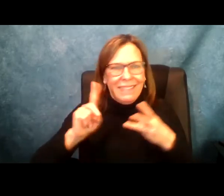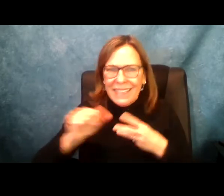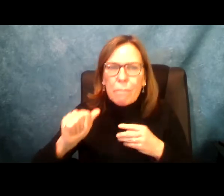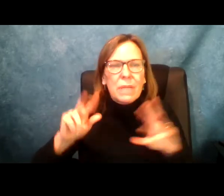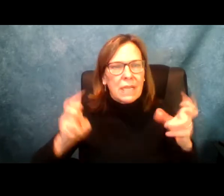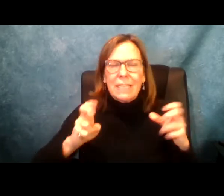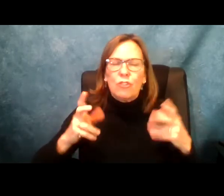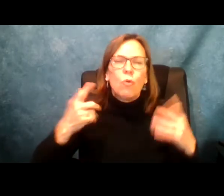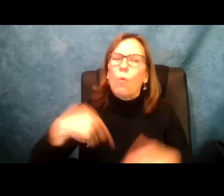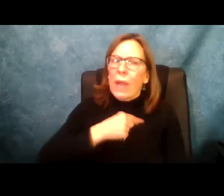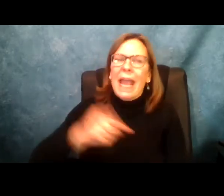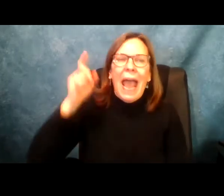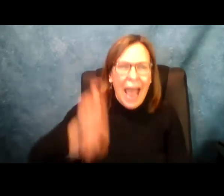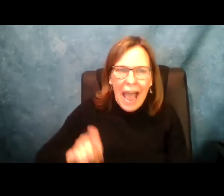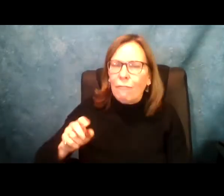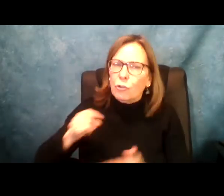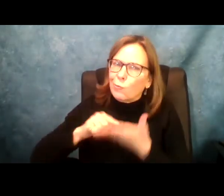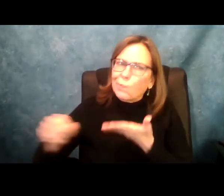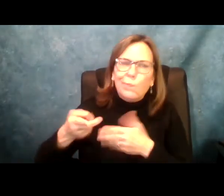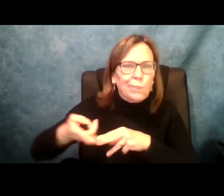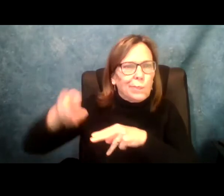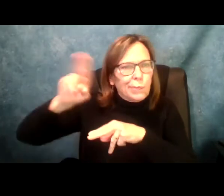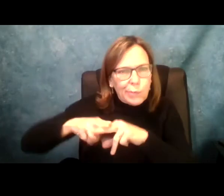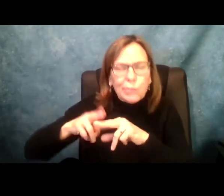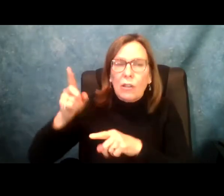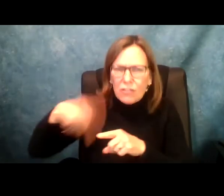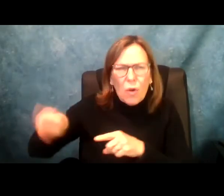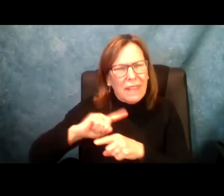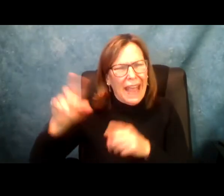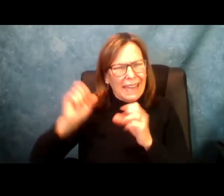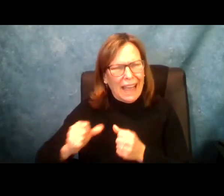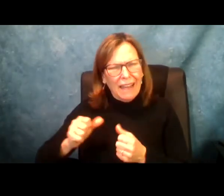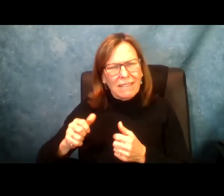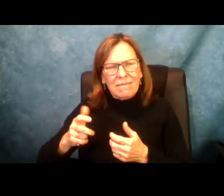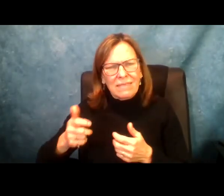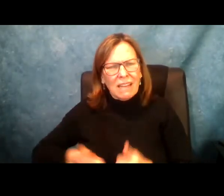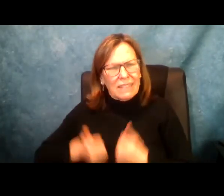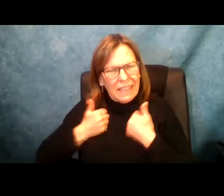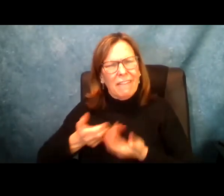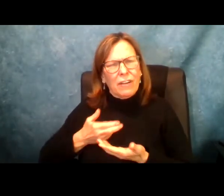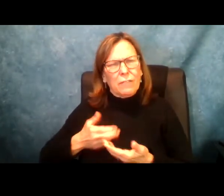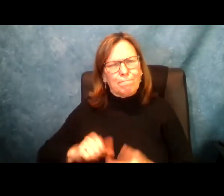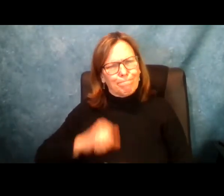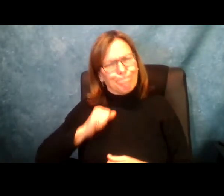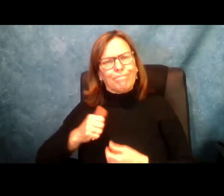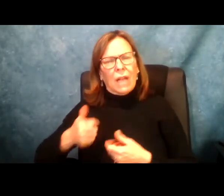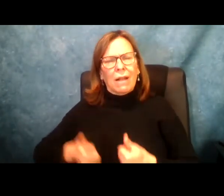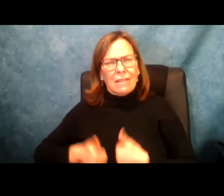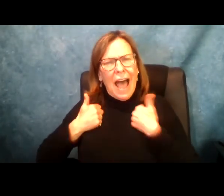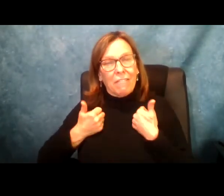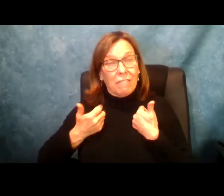disability justice issue, it is a racial justice issue. We have to ensure that we are elevating their pay so that